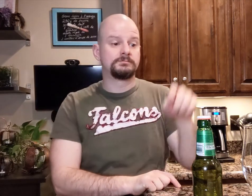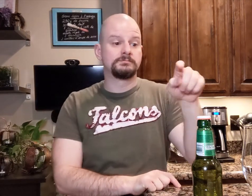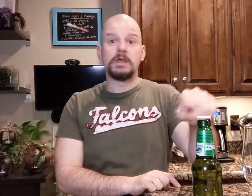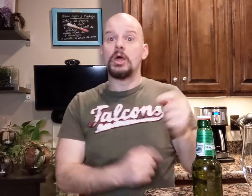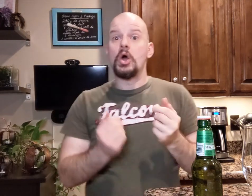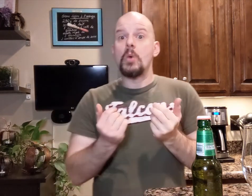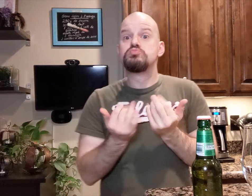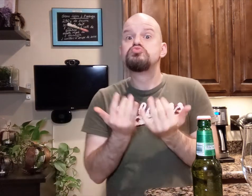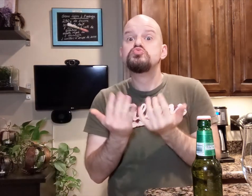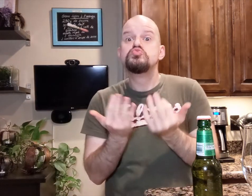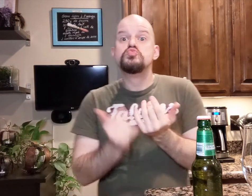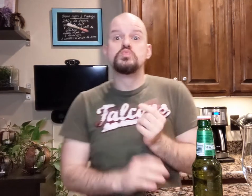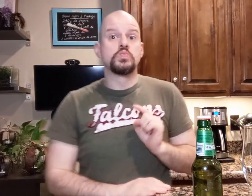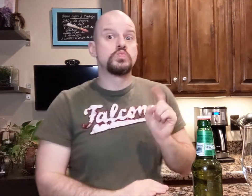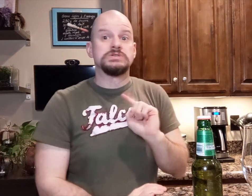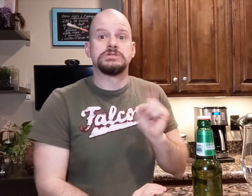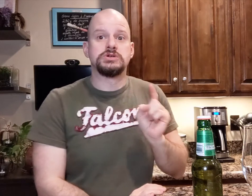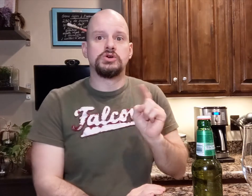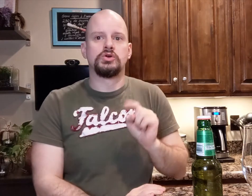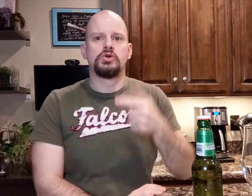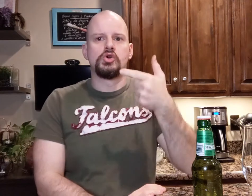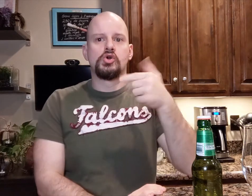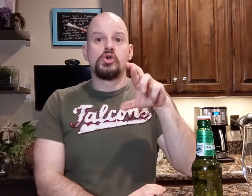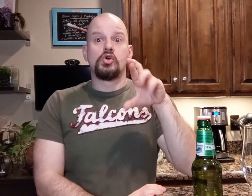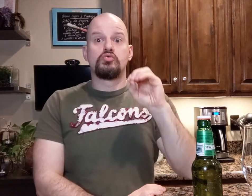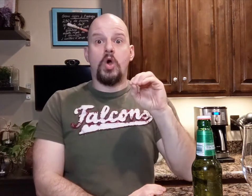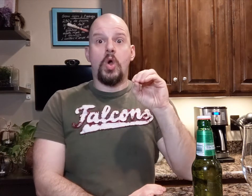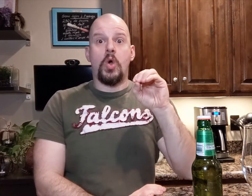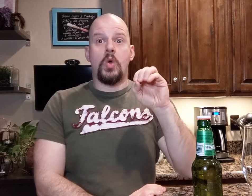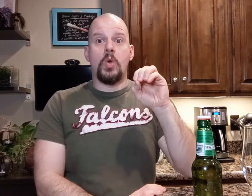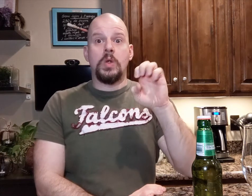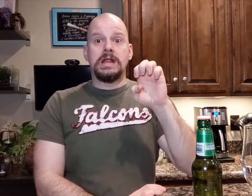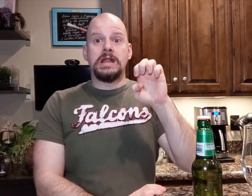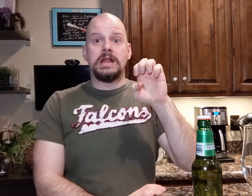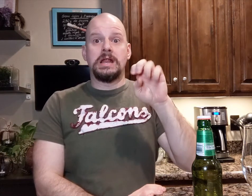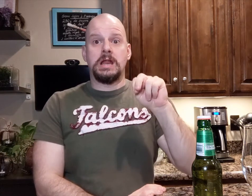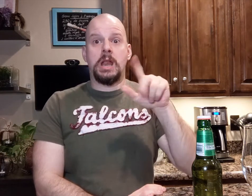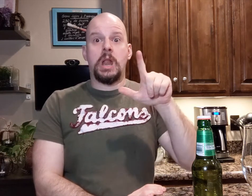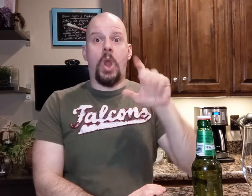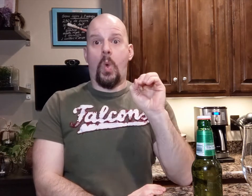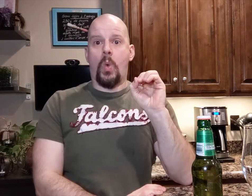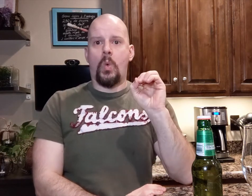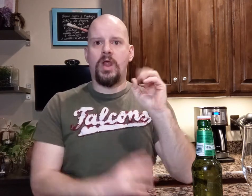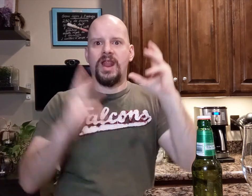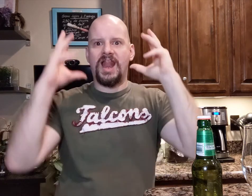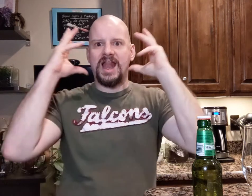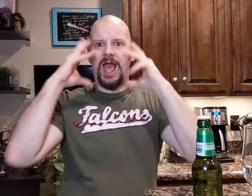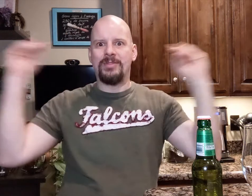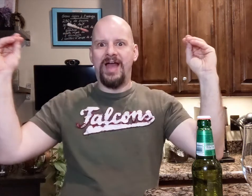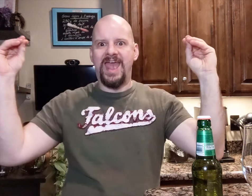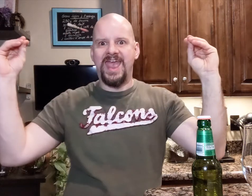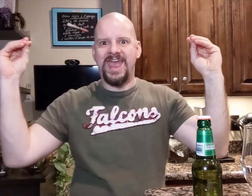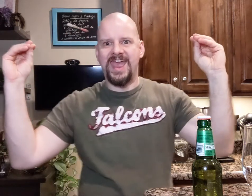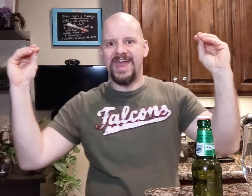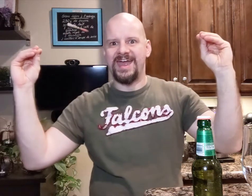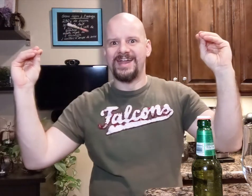It's brewed in Groenlo, Netherlands!